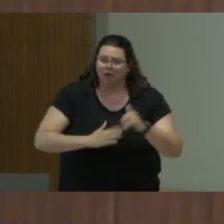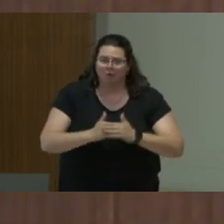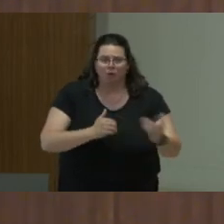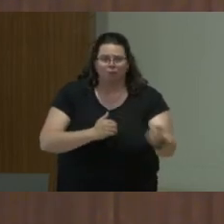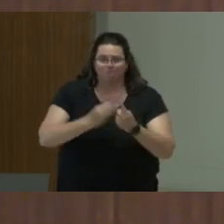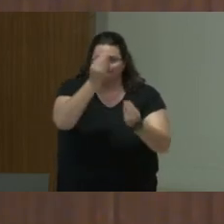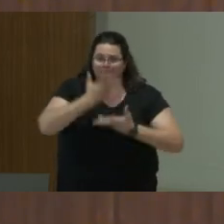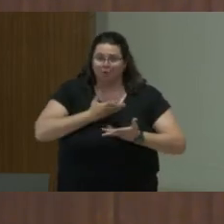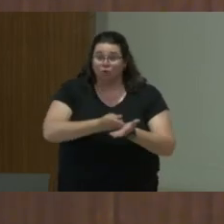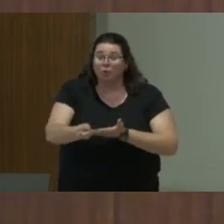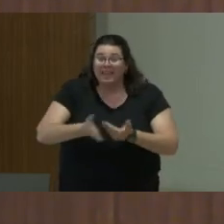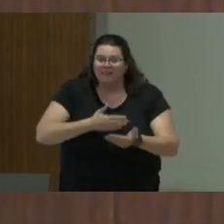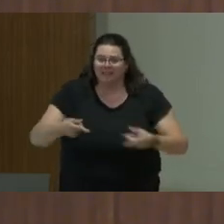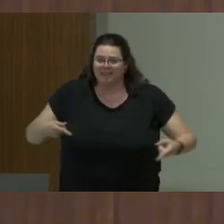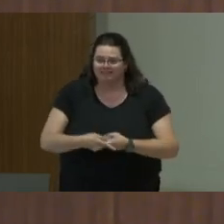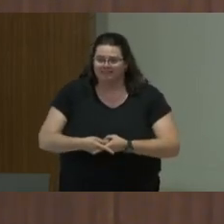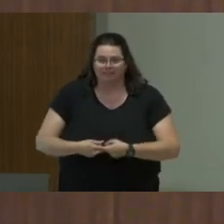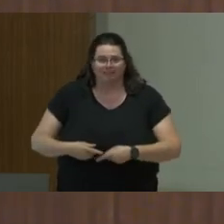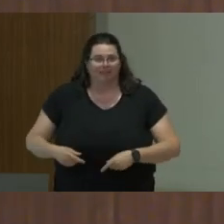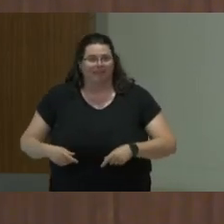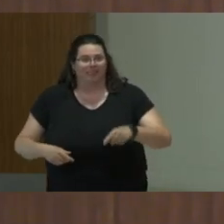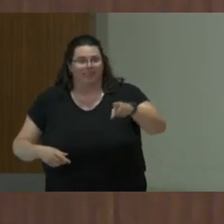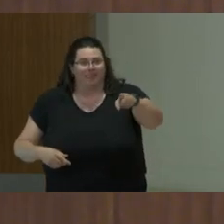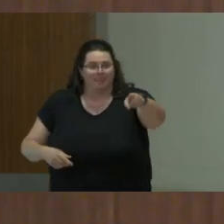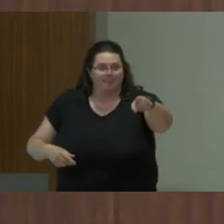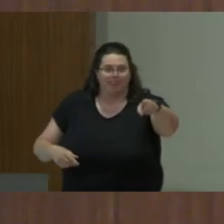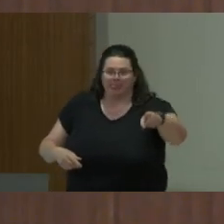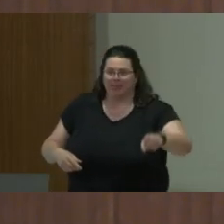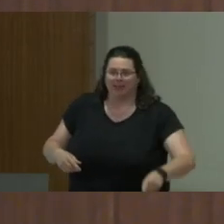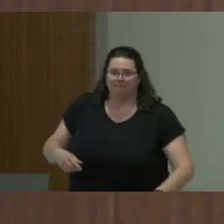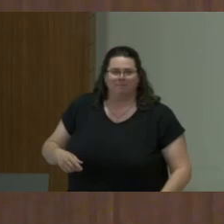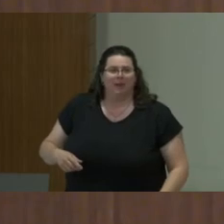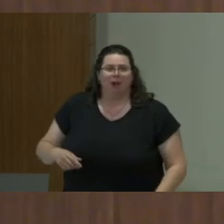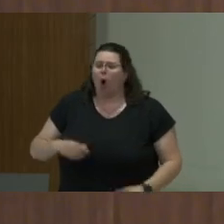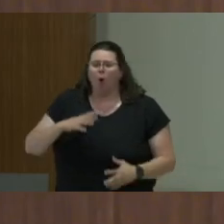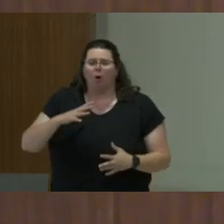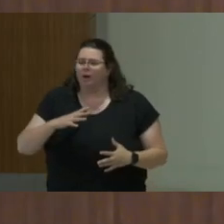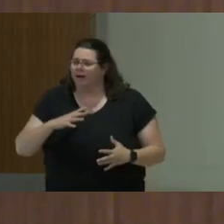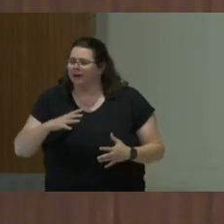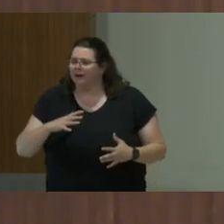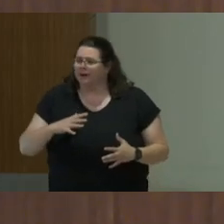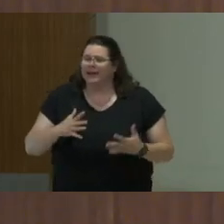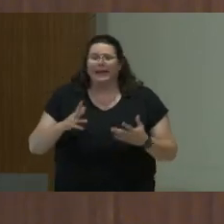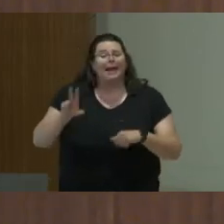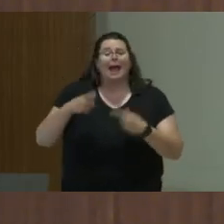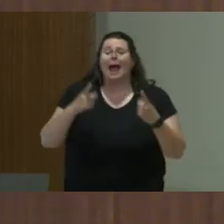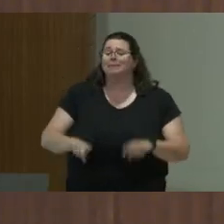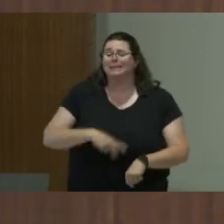Yeah? For Australia, it just happens naturally. Yeah? Oh, I like your organization already. Nice.